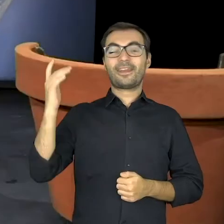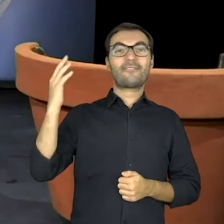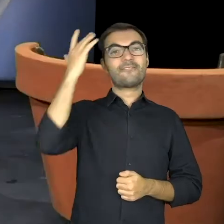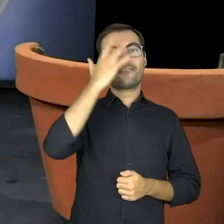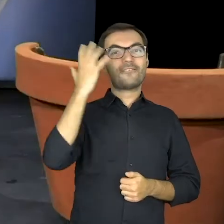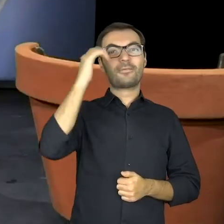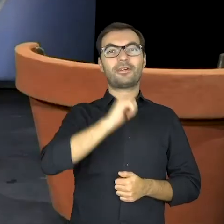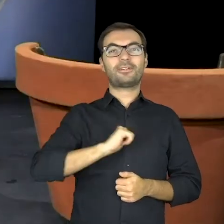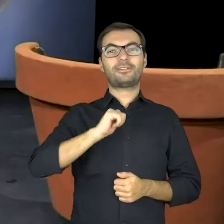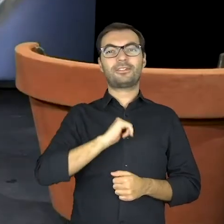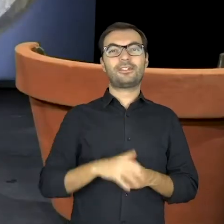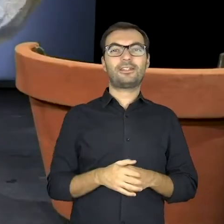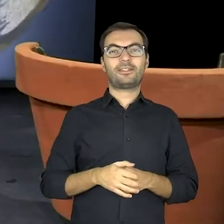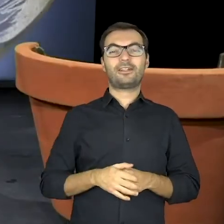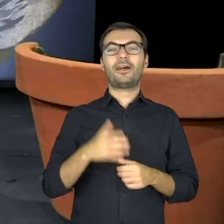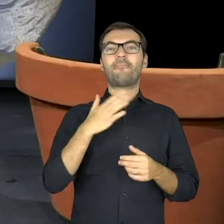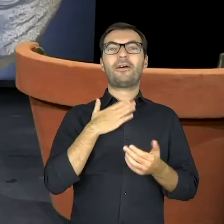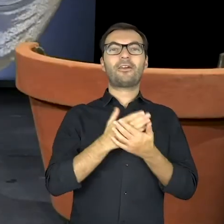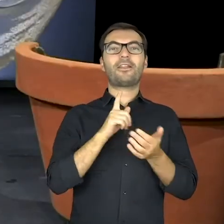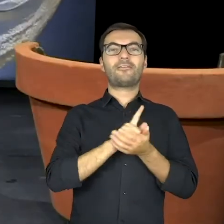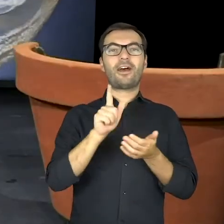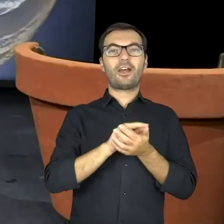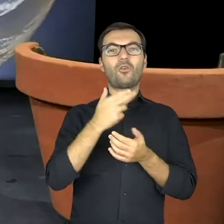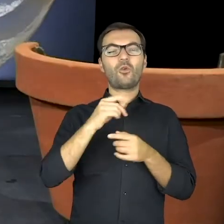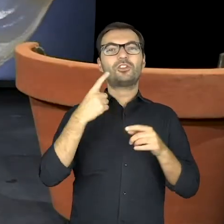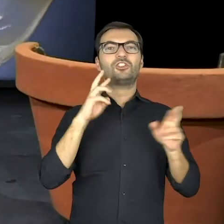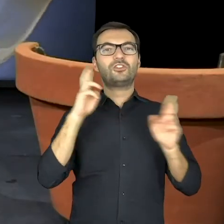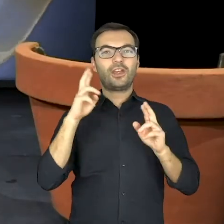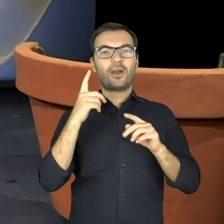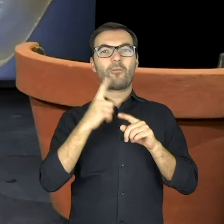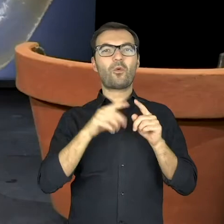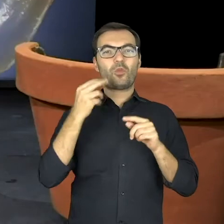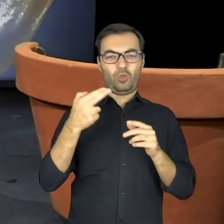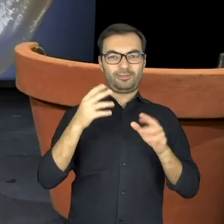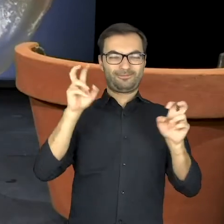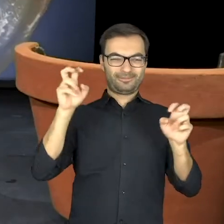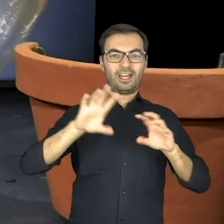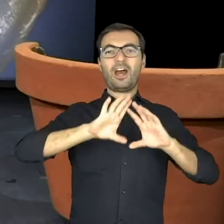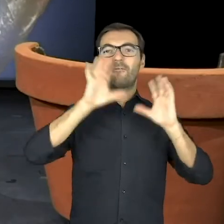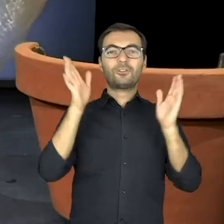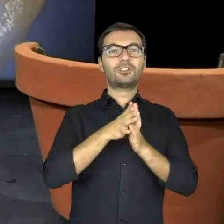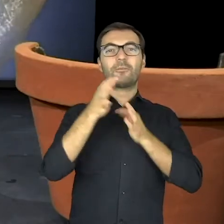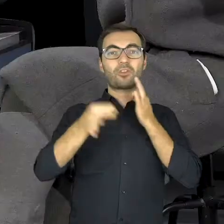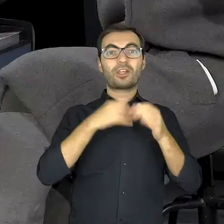Imagine that in Europe we’ve got only 12 notes, tones, halftones that every song is made of!